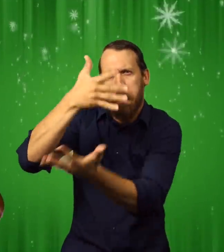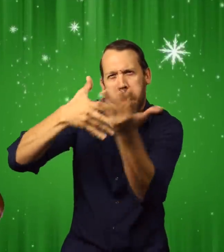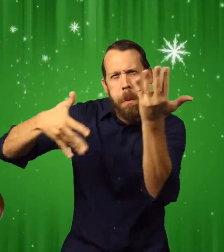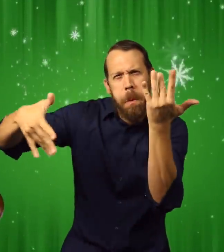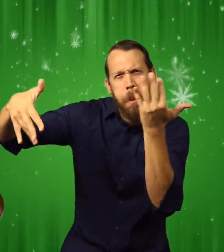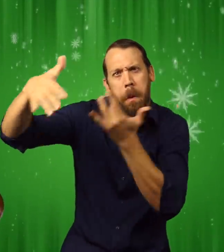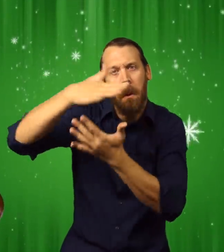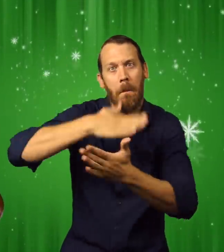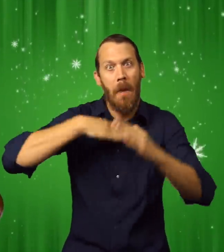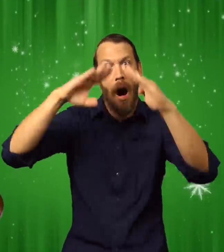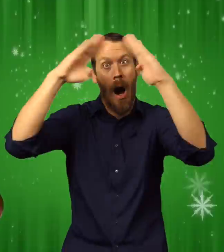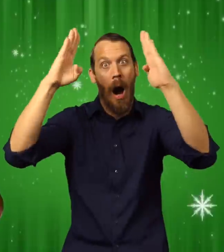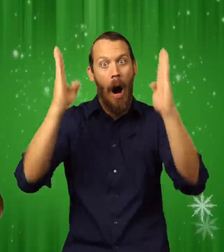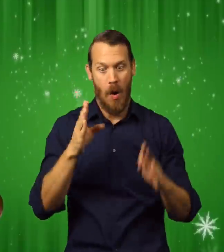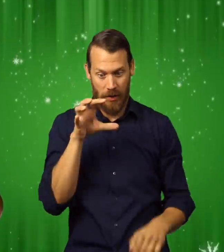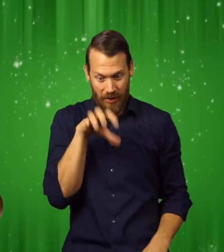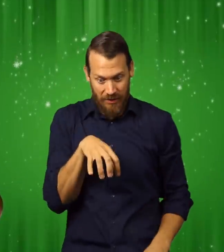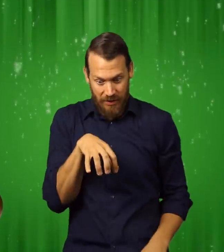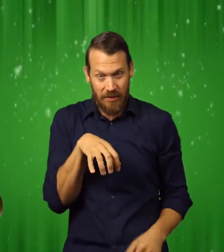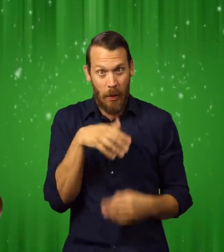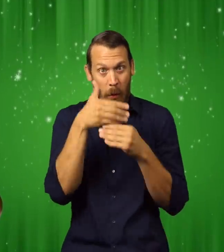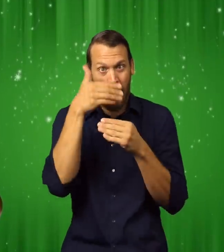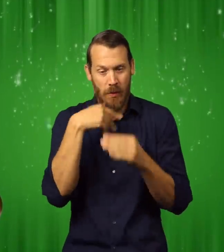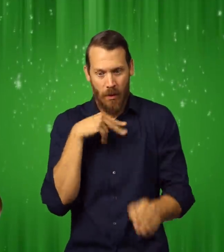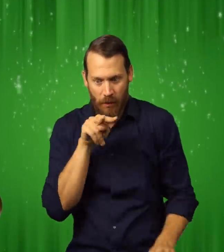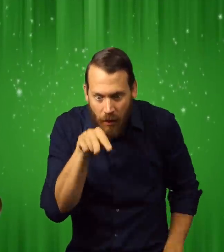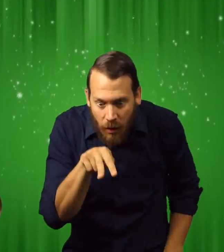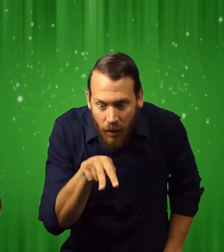Late that night I did hear sounds though not of ringing bells.